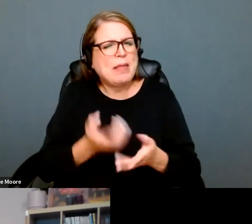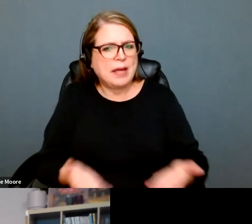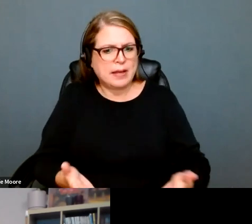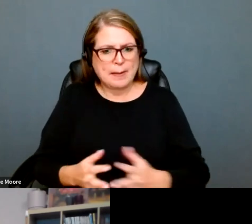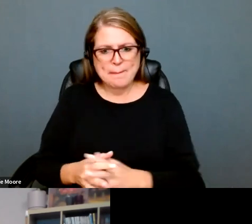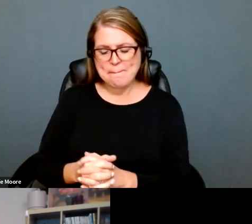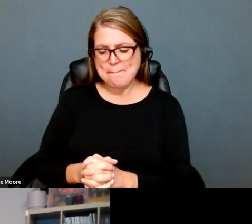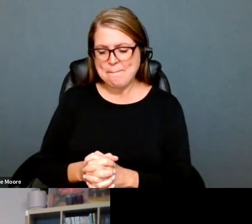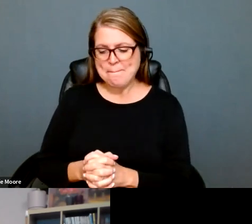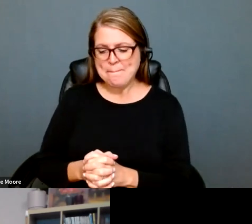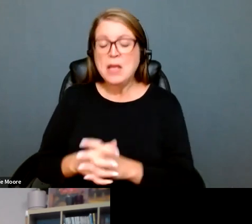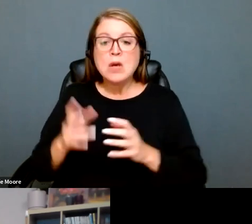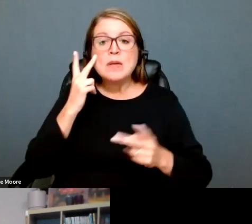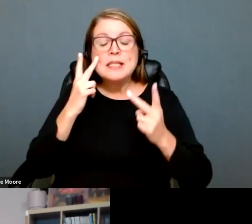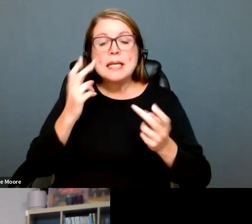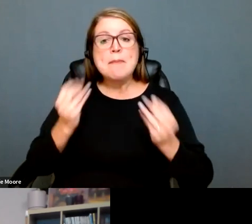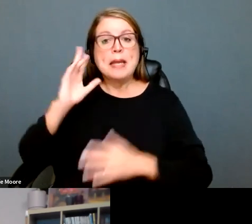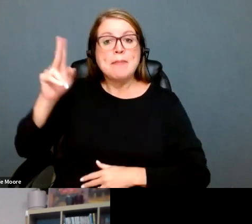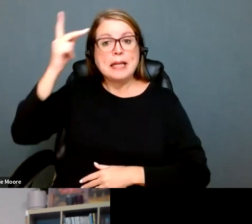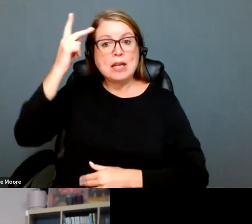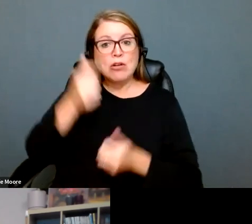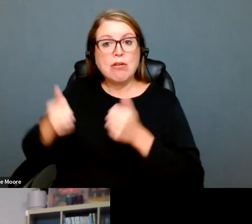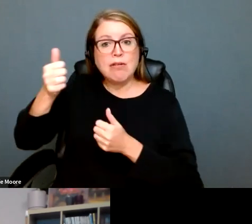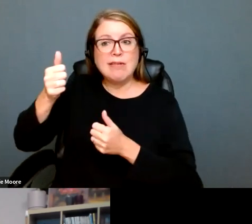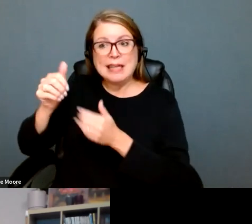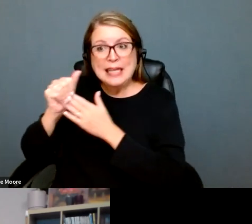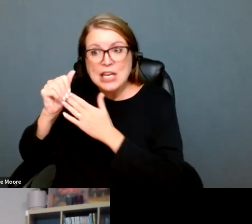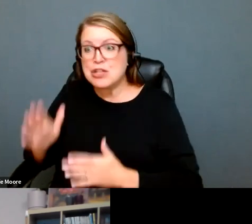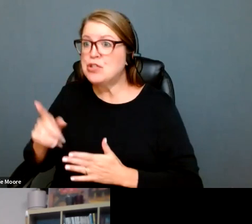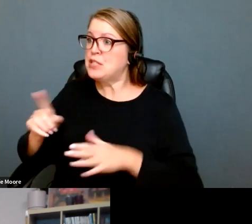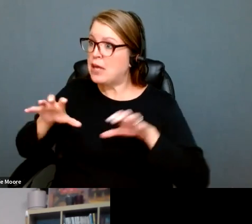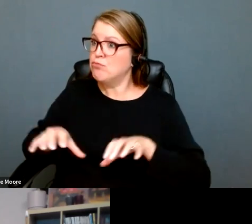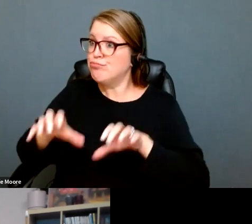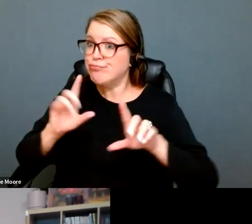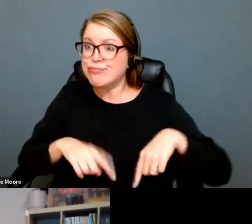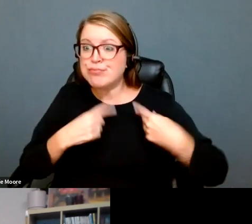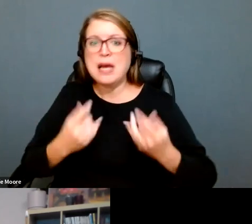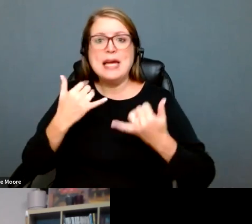and privilege are leaving the State of Idaho. Medical providers are leaving the State